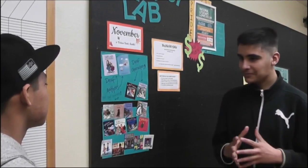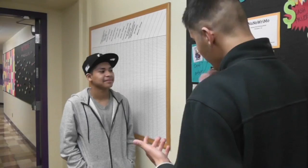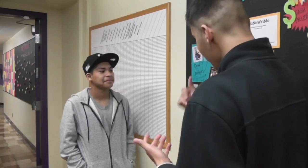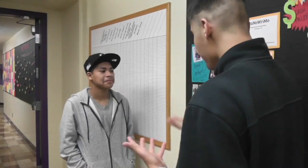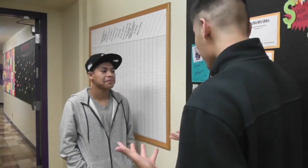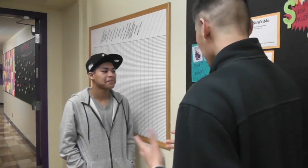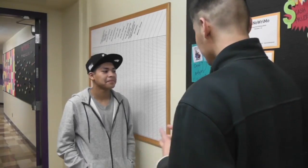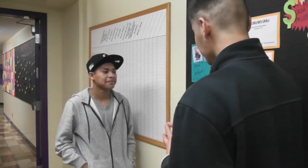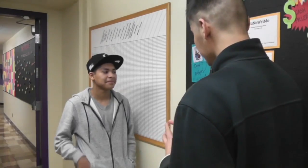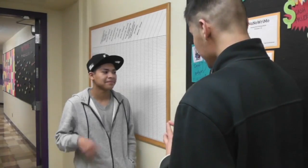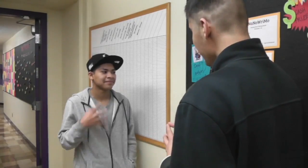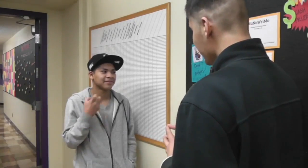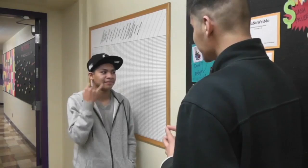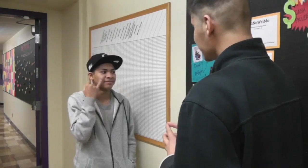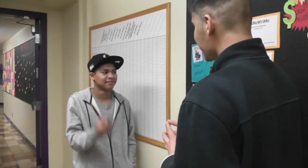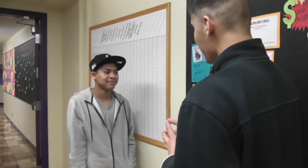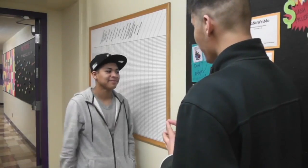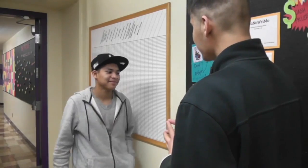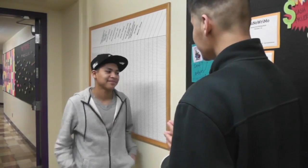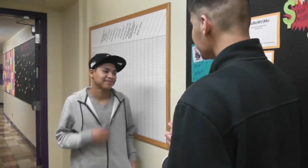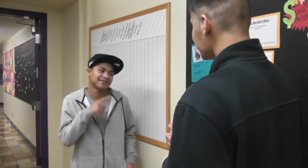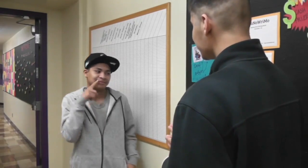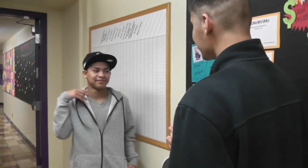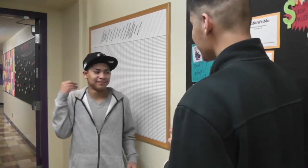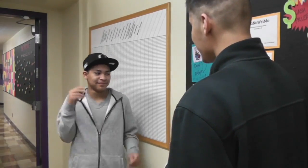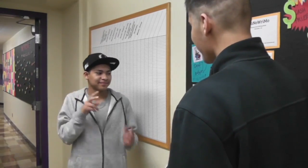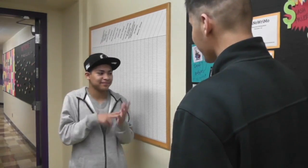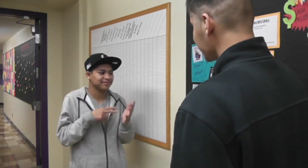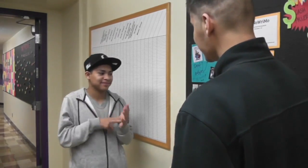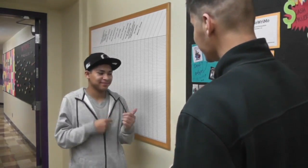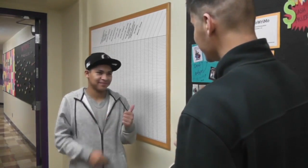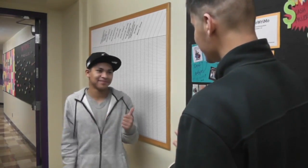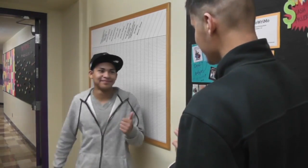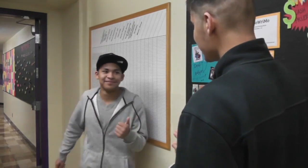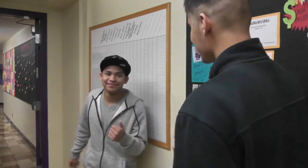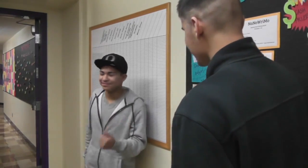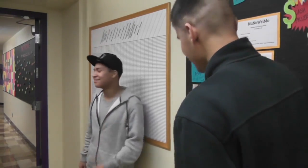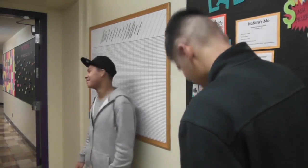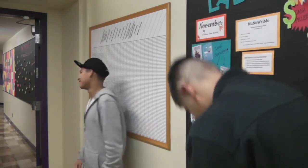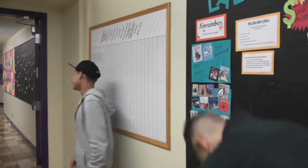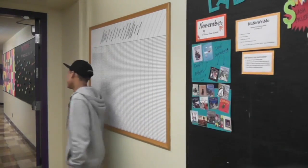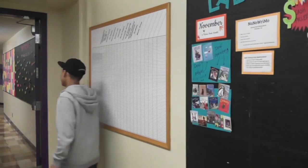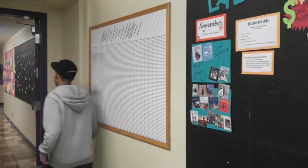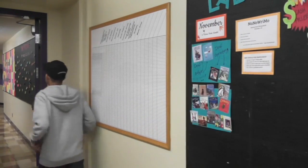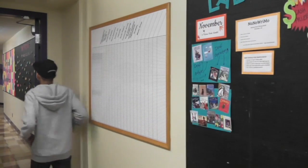Well, that's a good idea! Okay, I'll go and get the book now, I'll see you later.